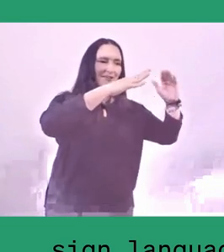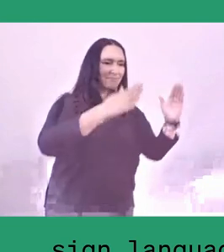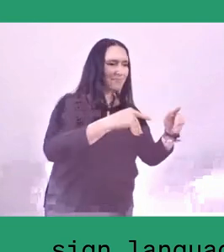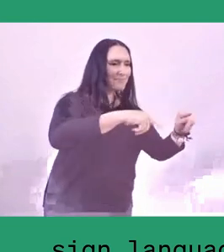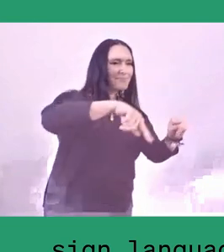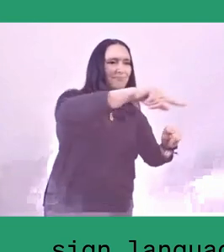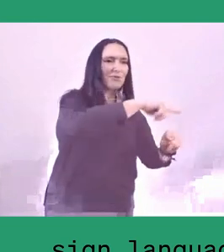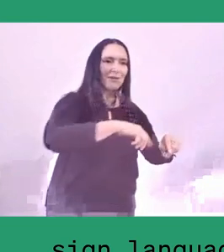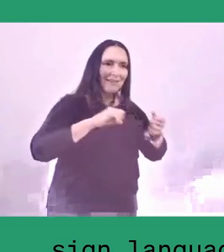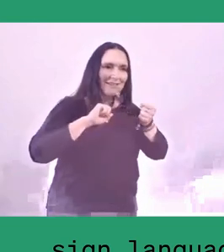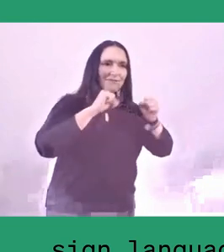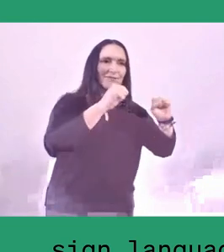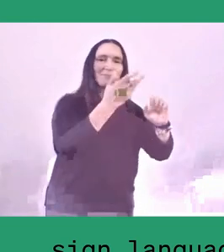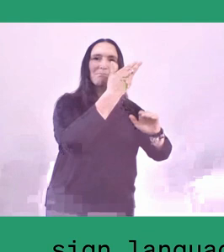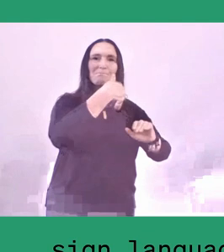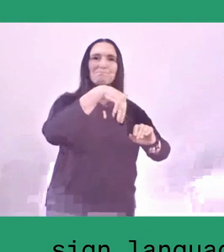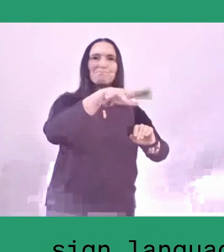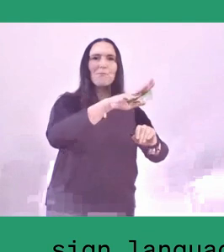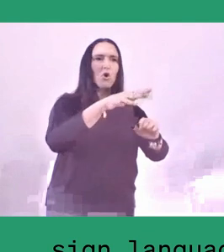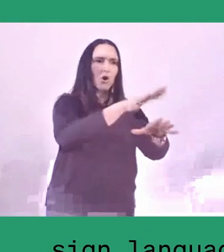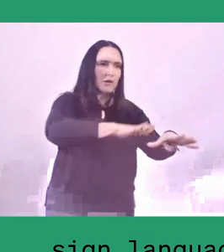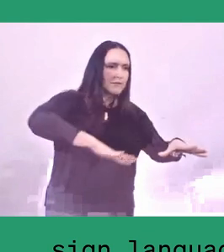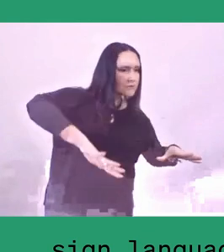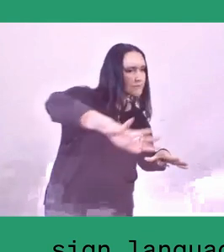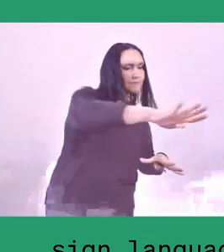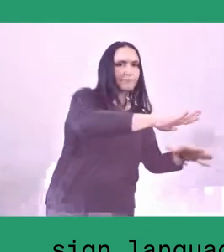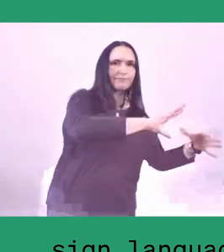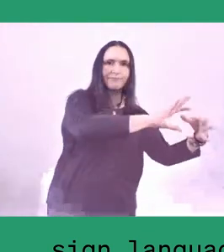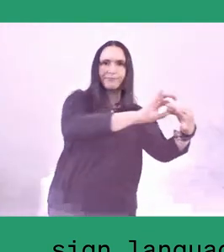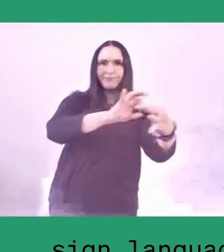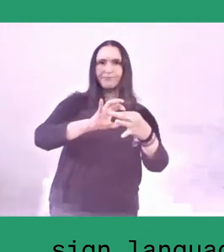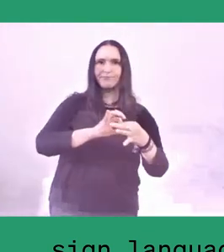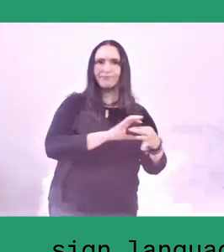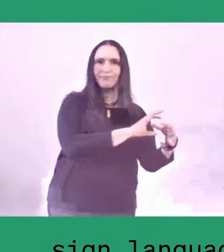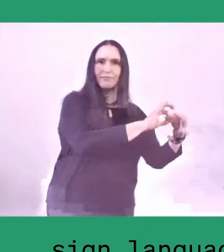we told them that we wanted at the least in each kampung